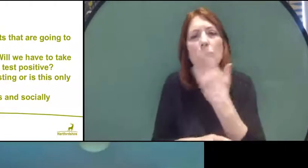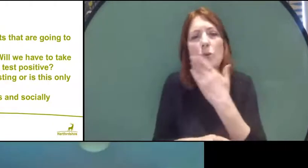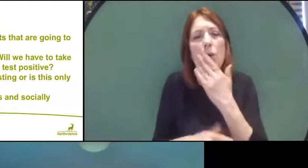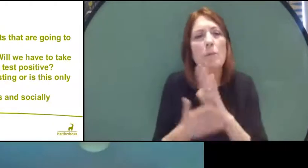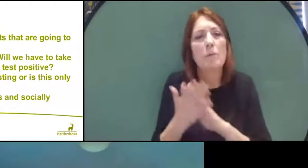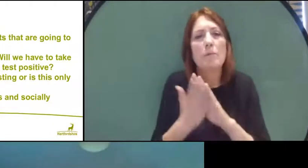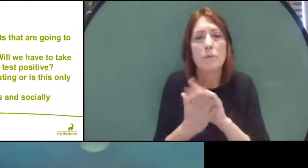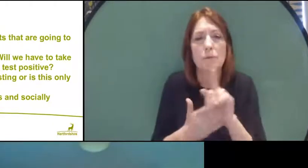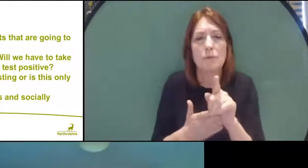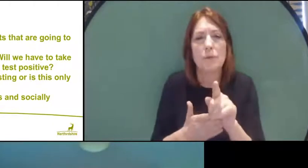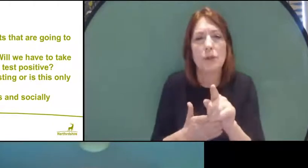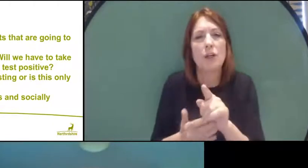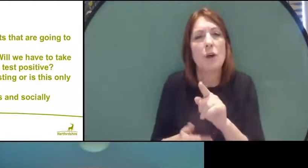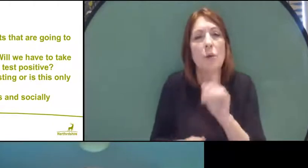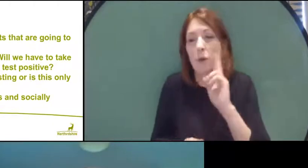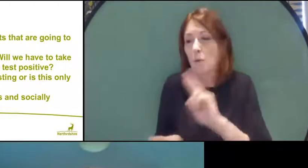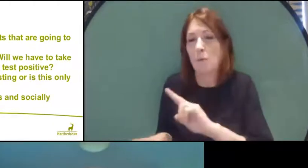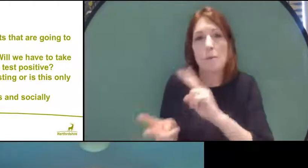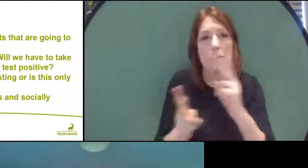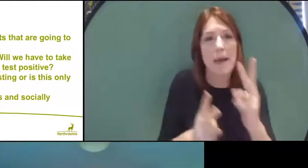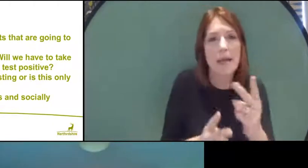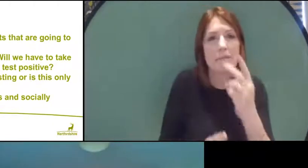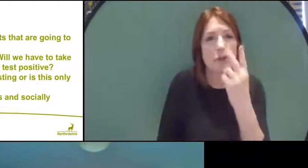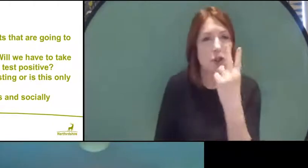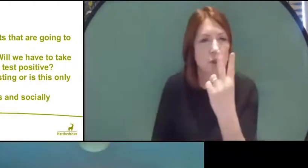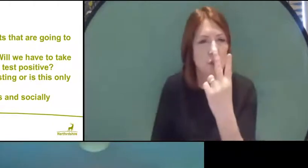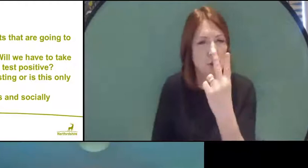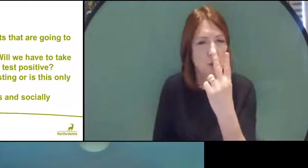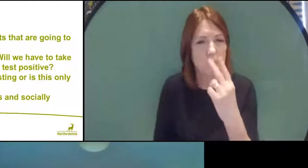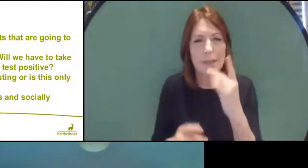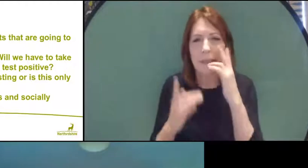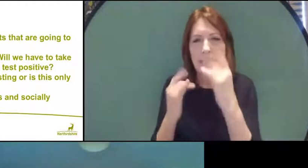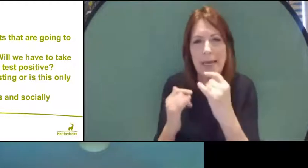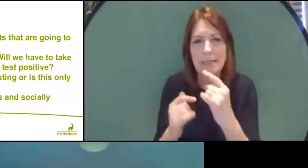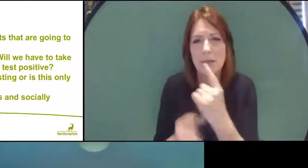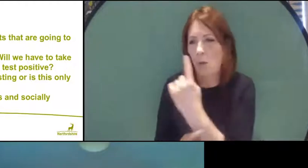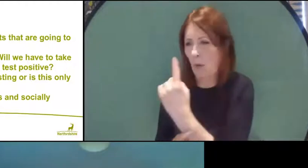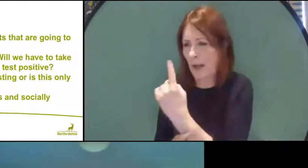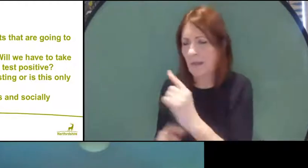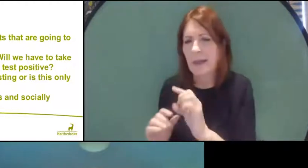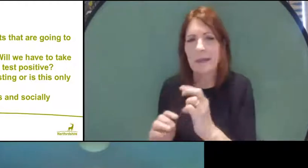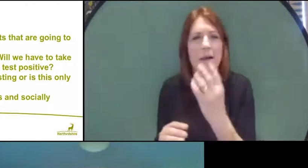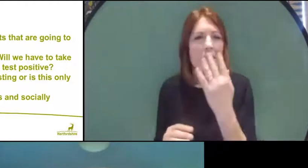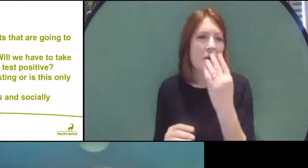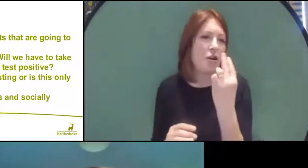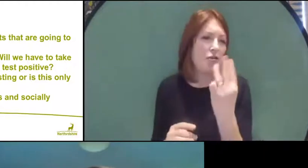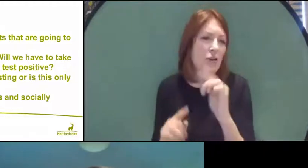two tests on return to school - probably three to five days apart, and the test is very simple.